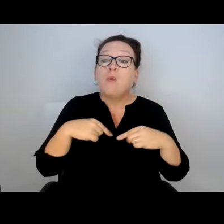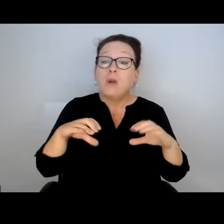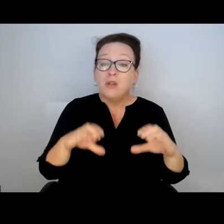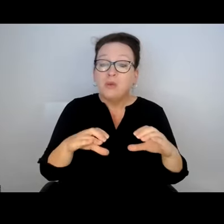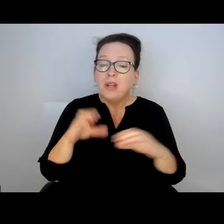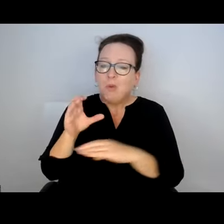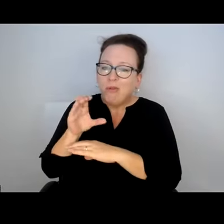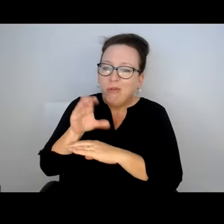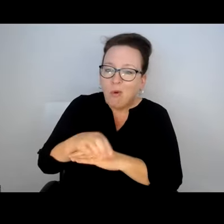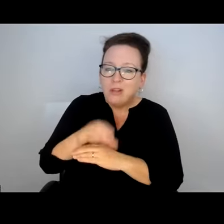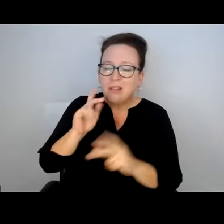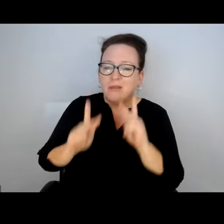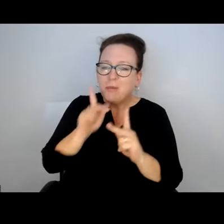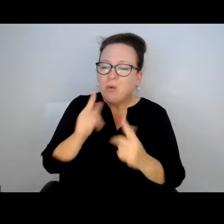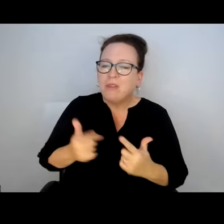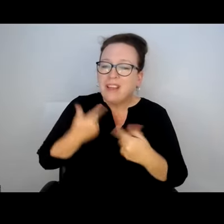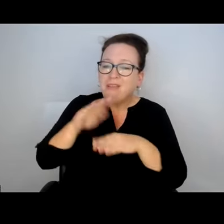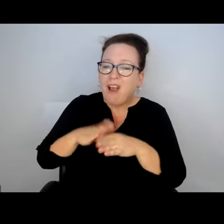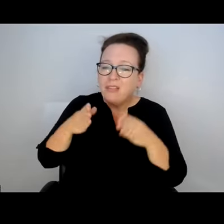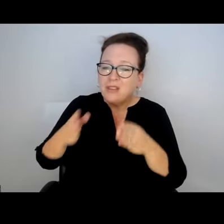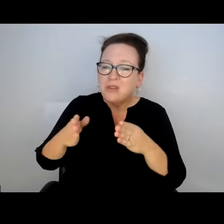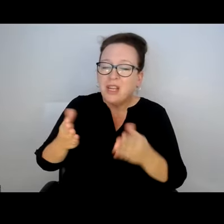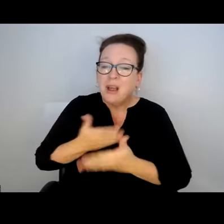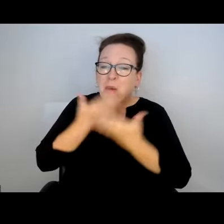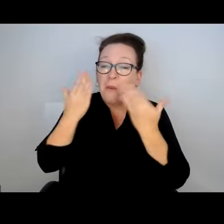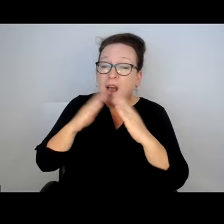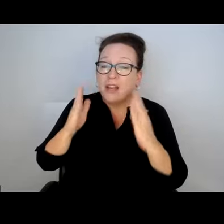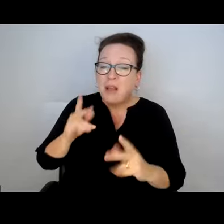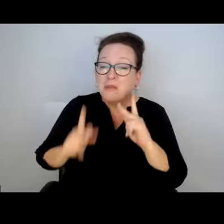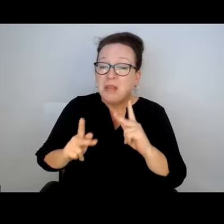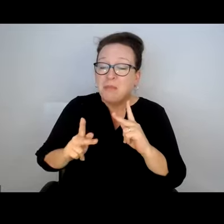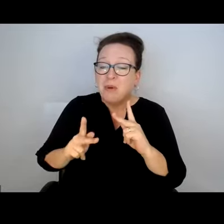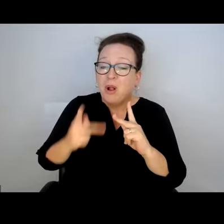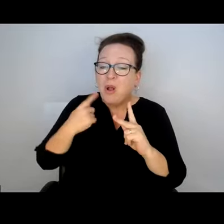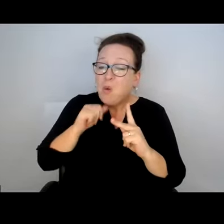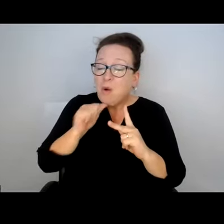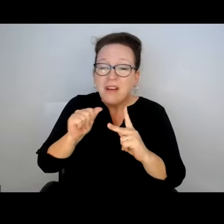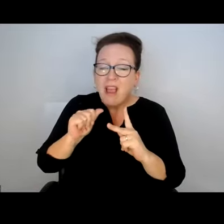KUDOS TO THE CITY. WHAT WE'RE DOING IS FORCING